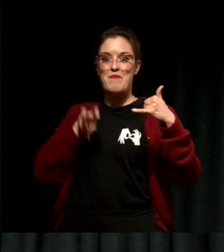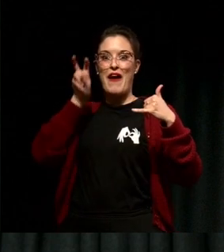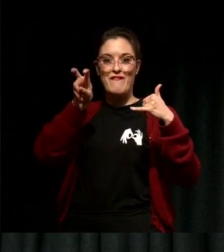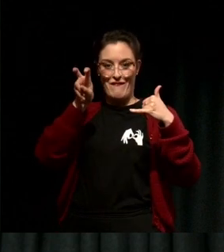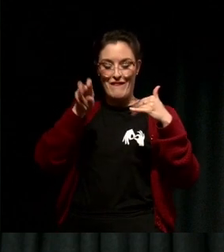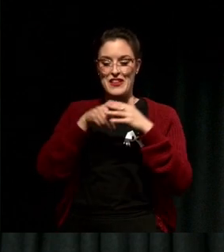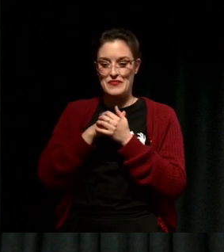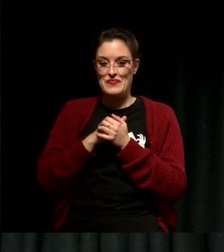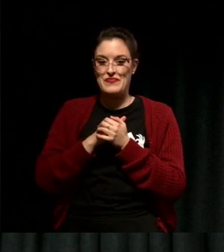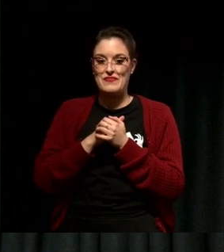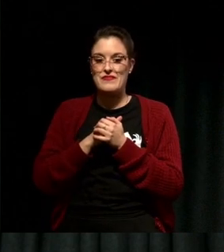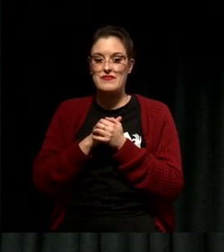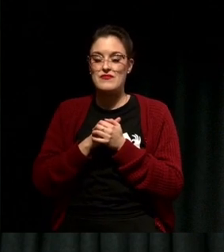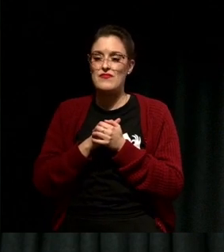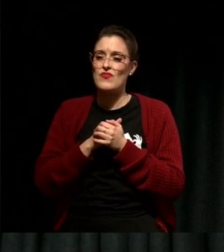of these feelings above the line or below it.